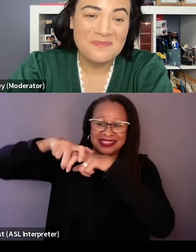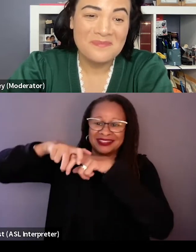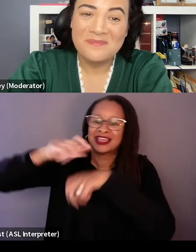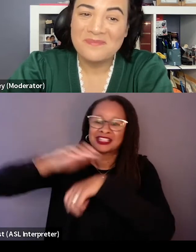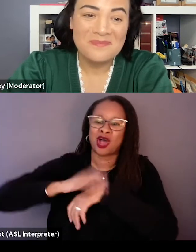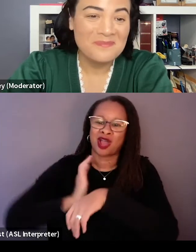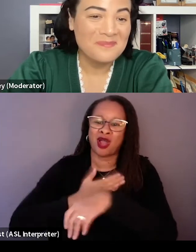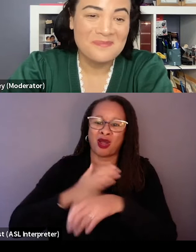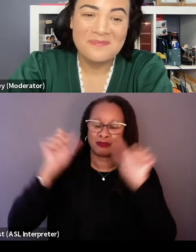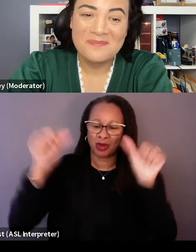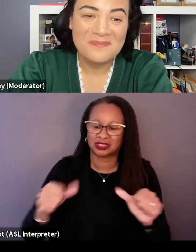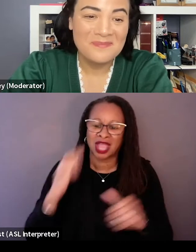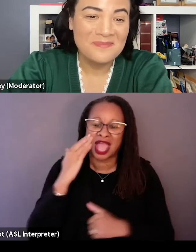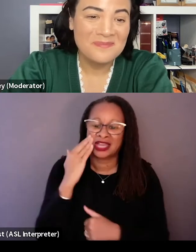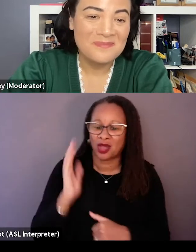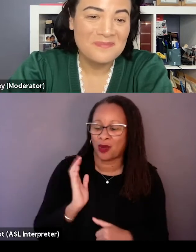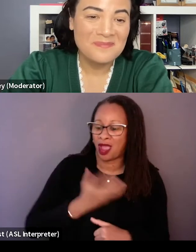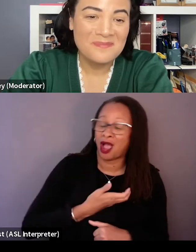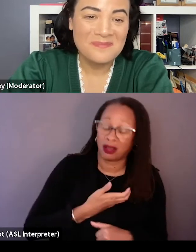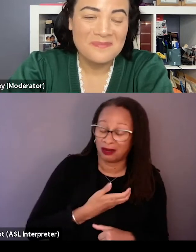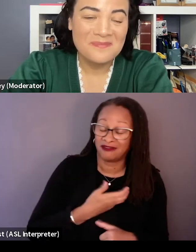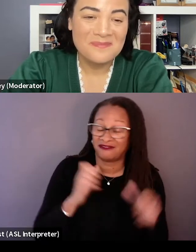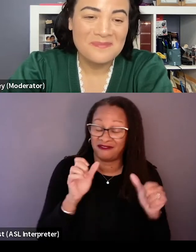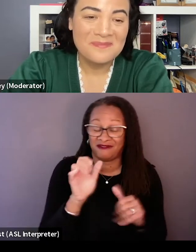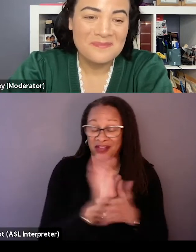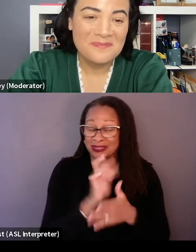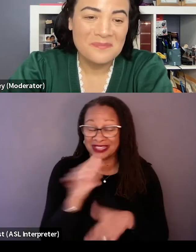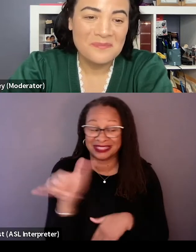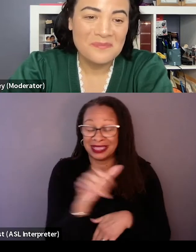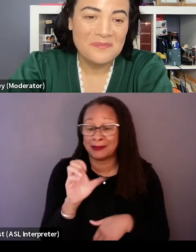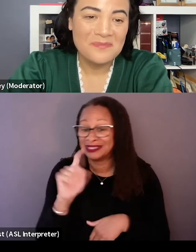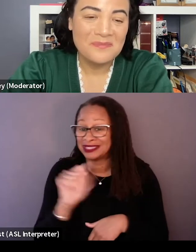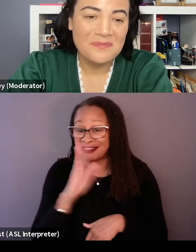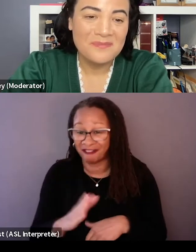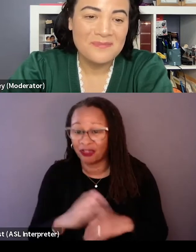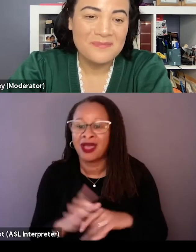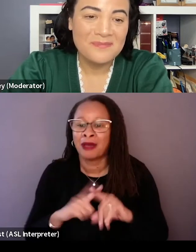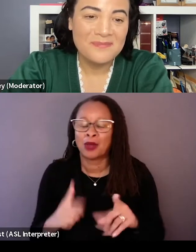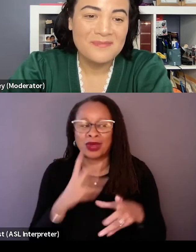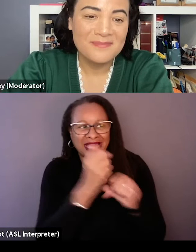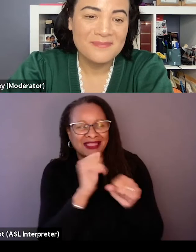And I know our film will never be the cinematic masterpiece that ET is, but we were trying to at least capture that tone